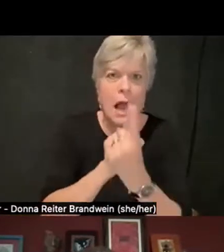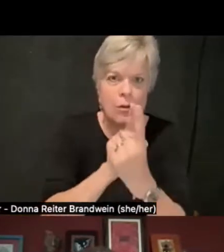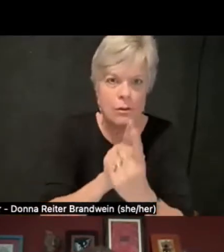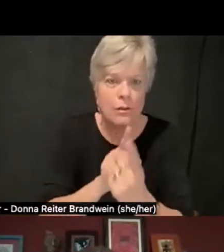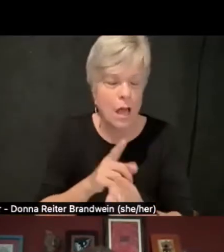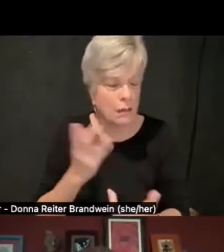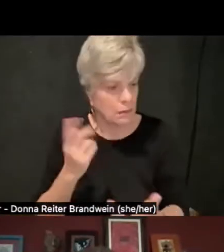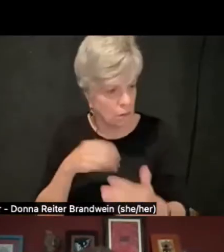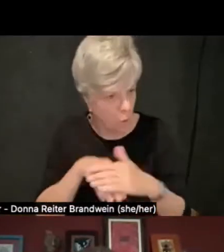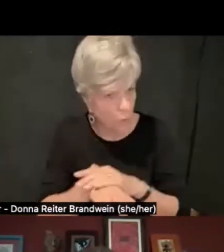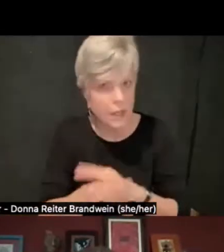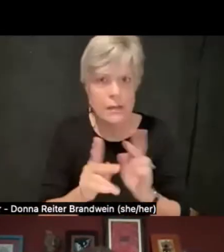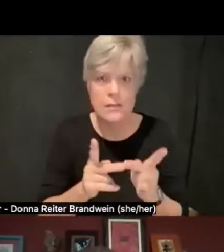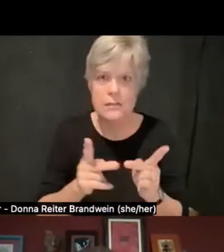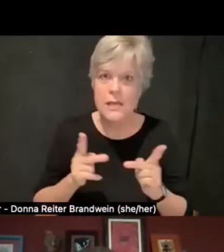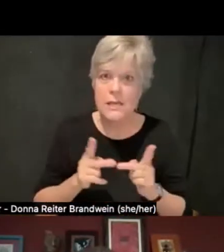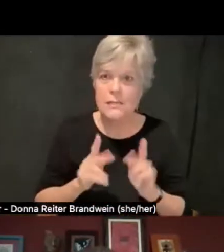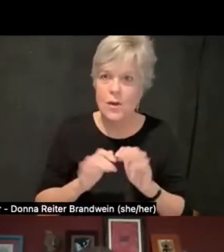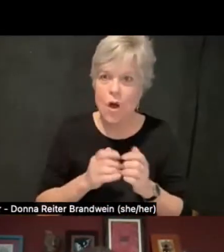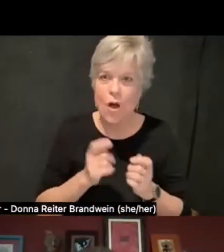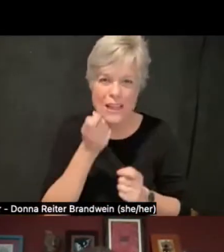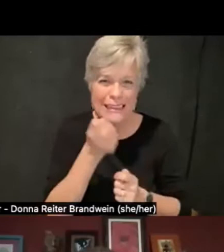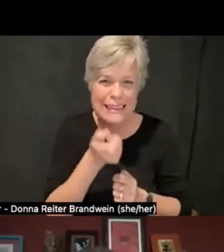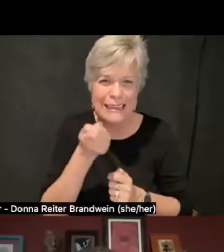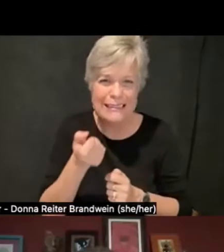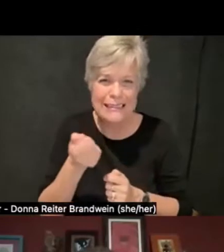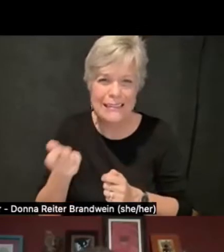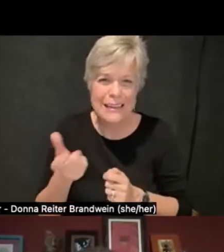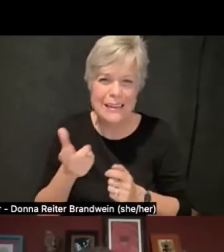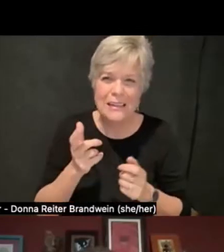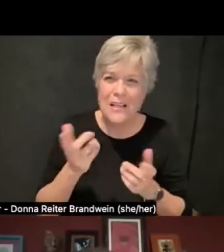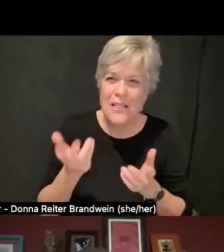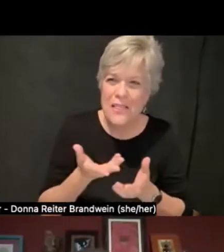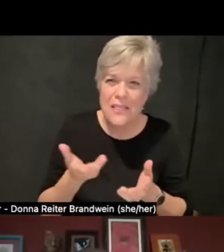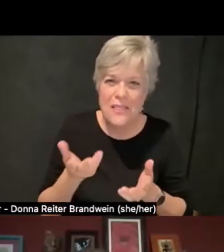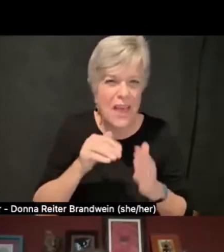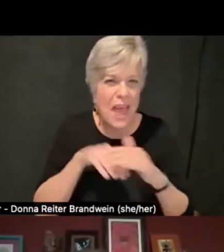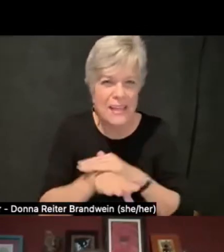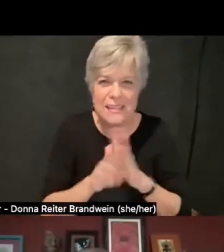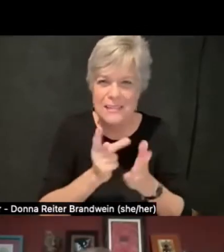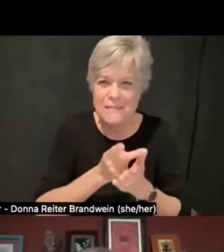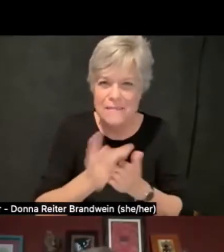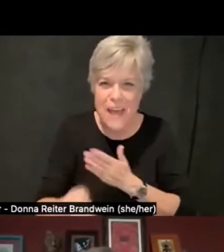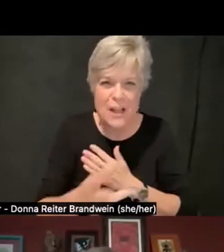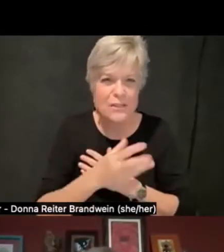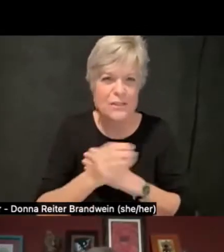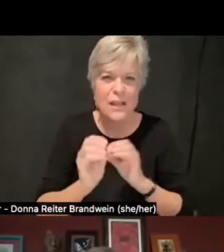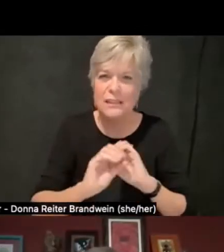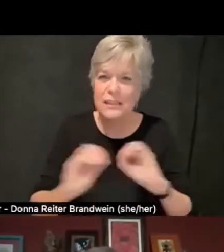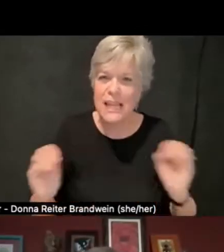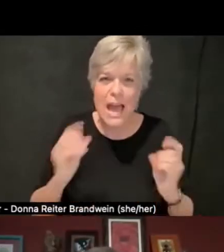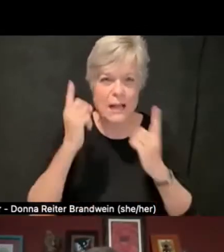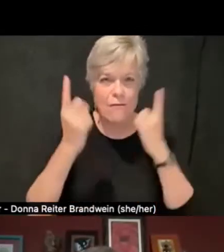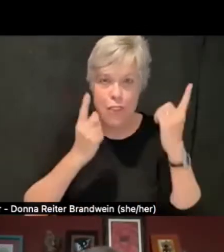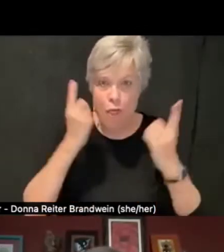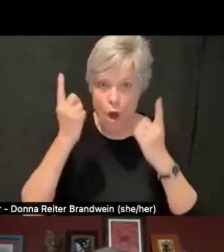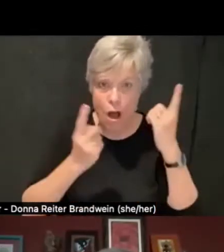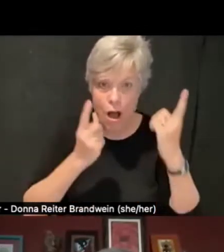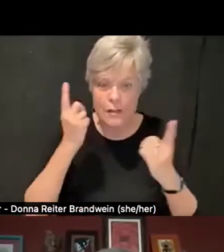and just all of the little, small gestures and access failures and the kind of lack of thought that was put into what it takes